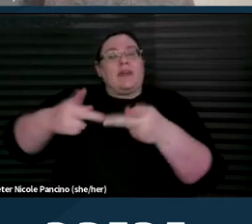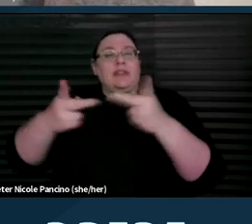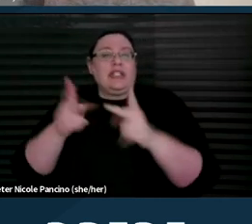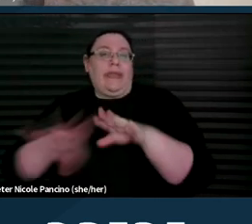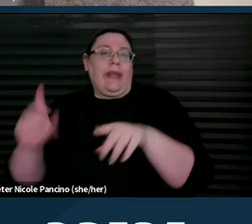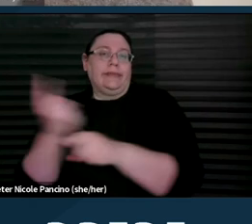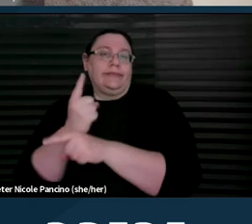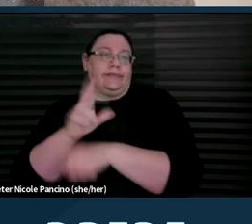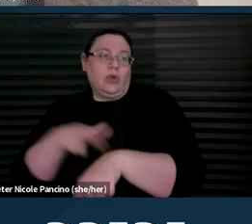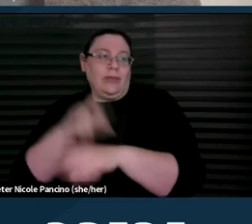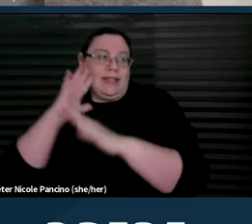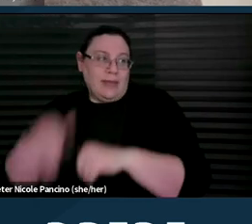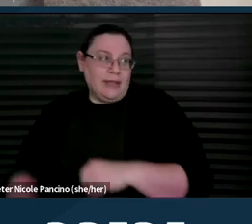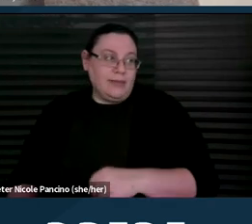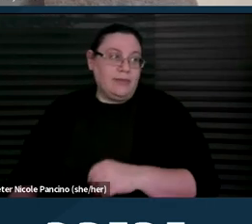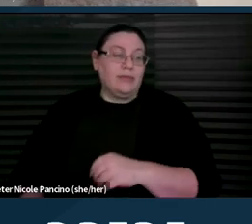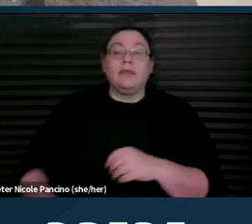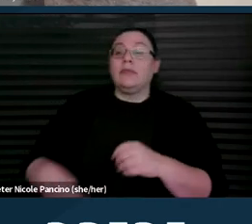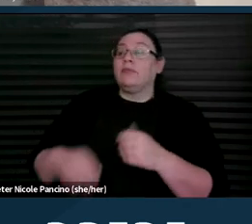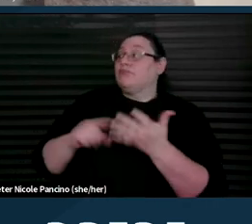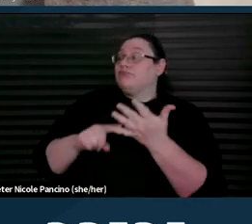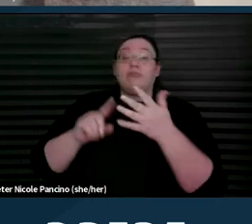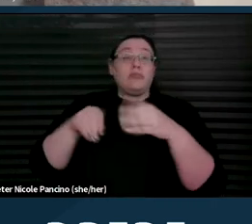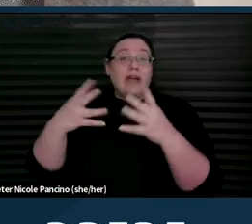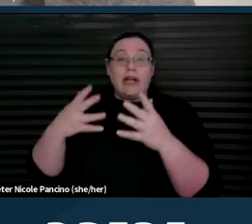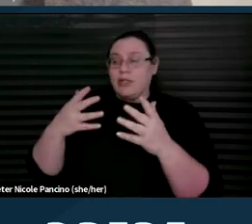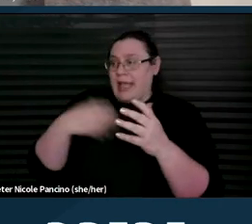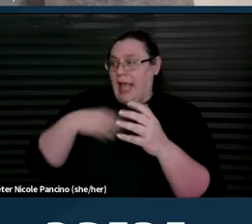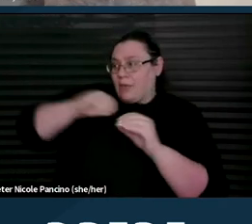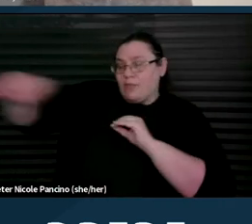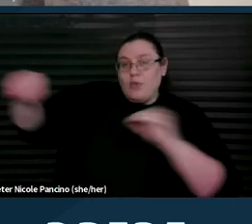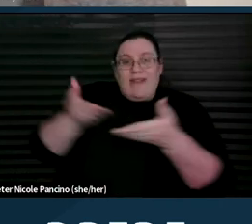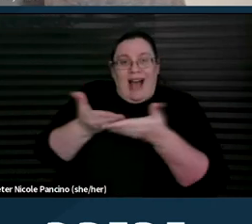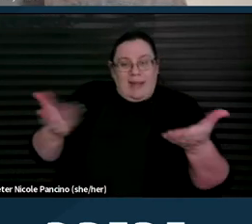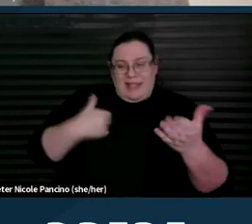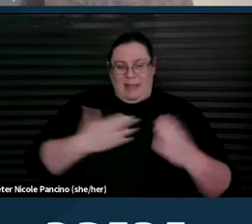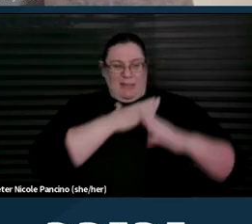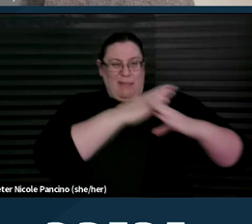Providers can move items that might block the path of travel for a wheelchair user.